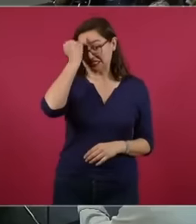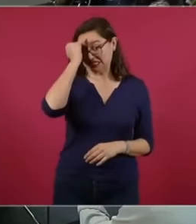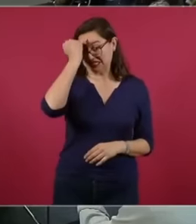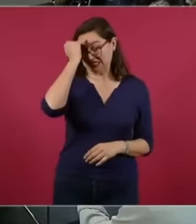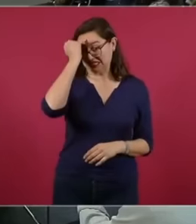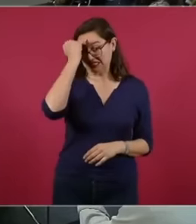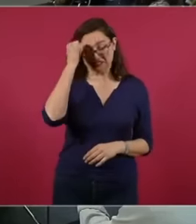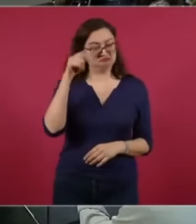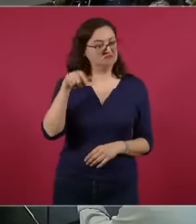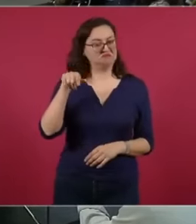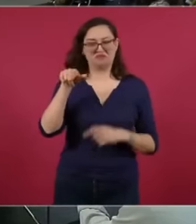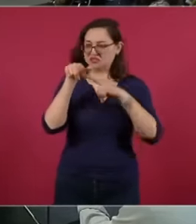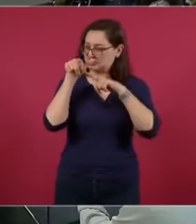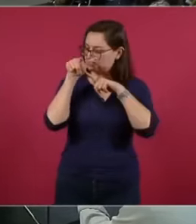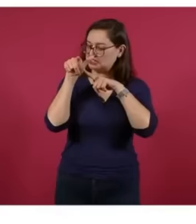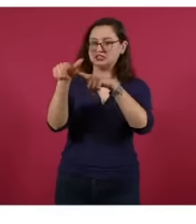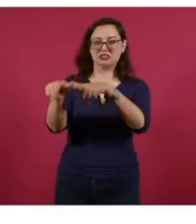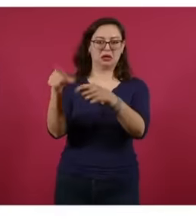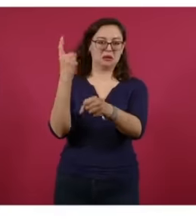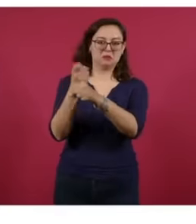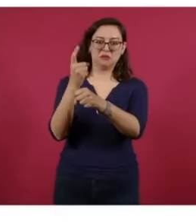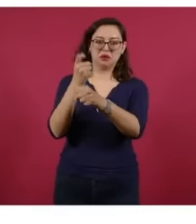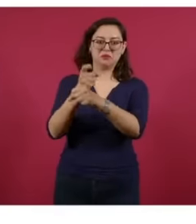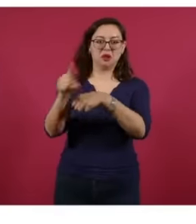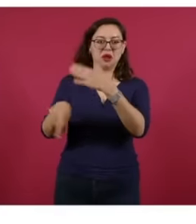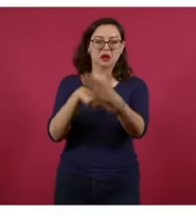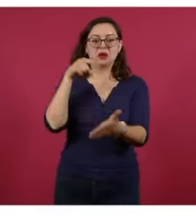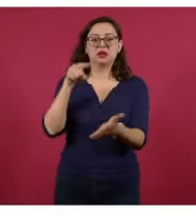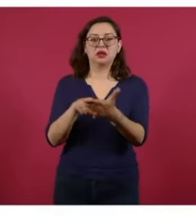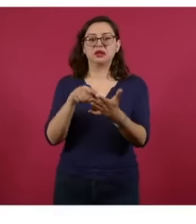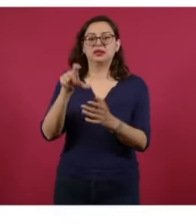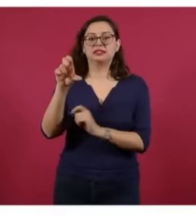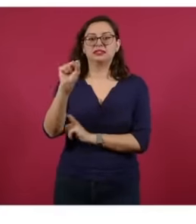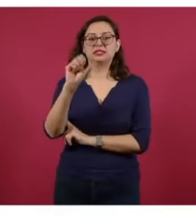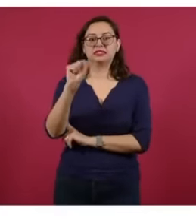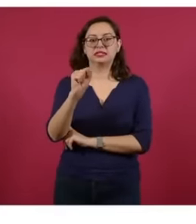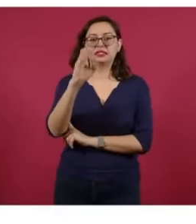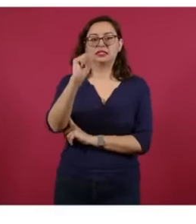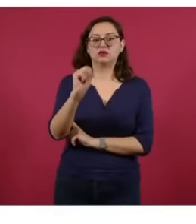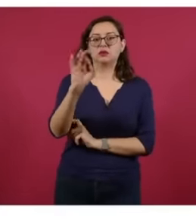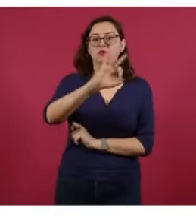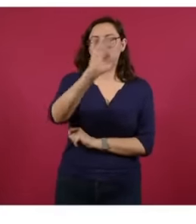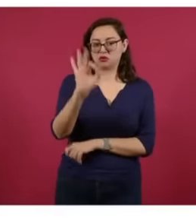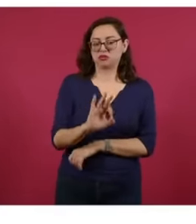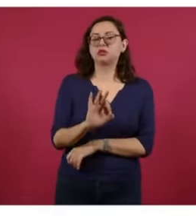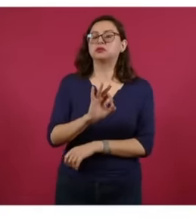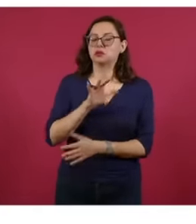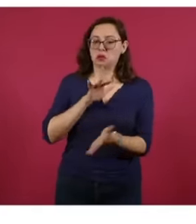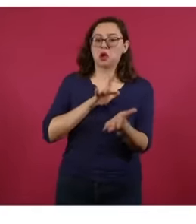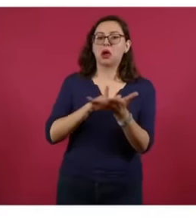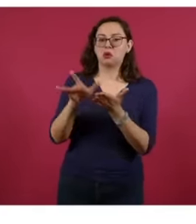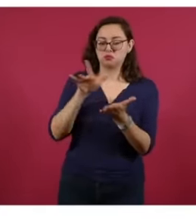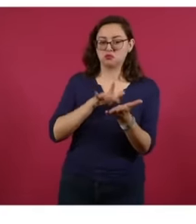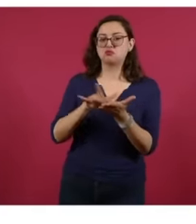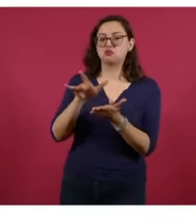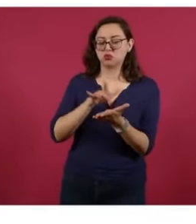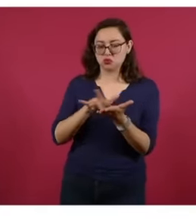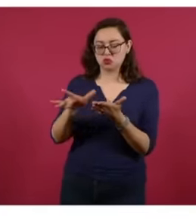preferences of citizens in India with 69 under one point of the previous measurement, Andrés